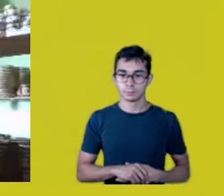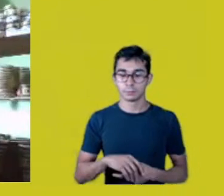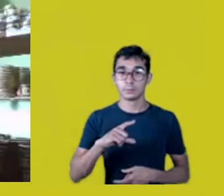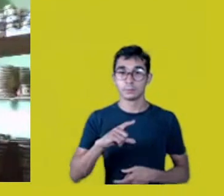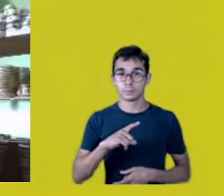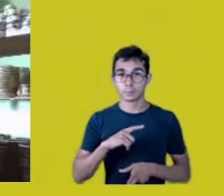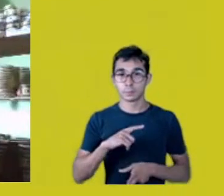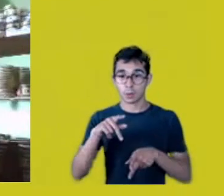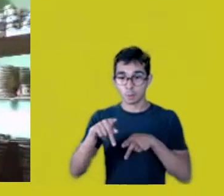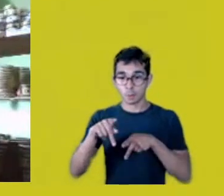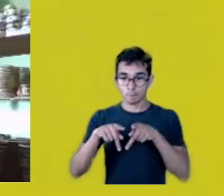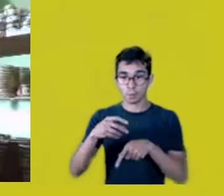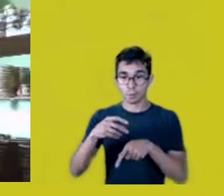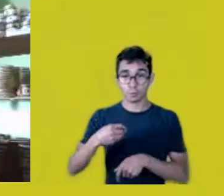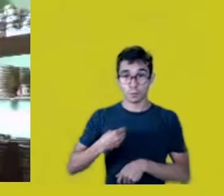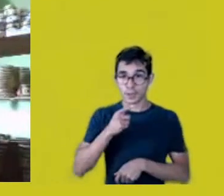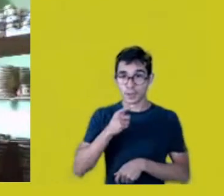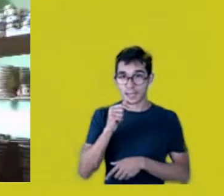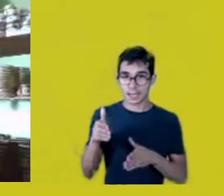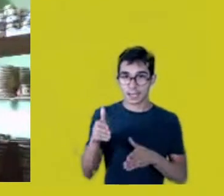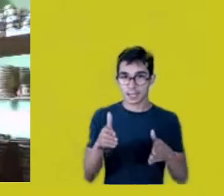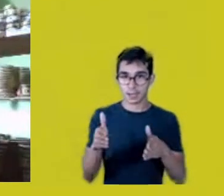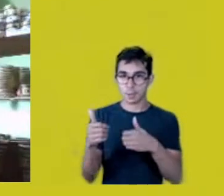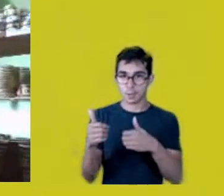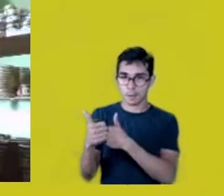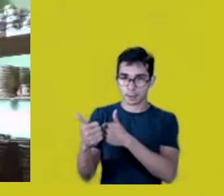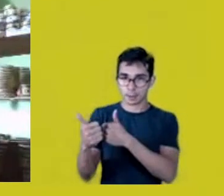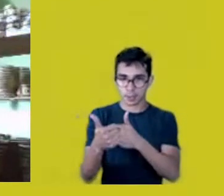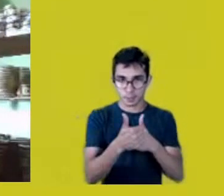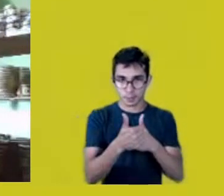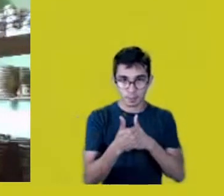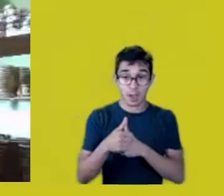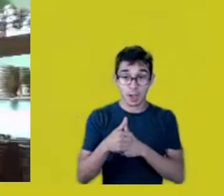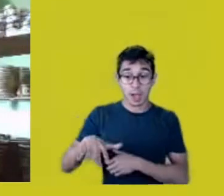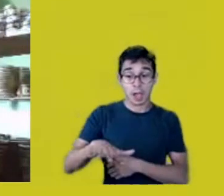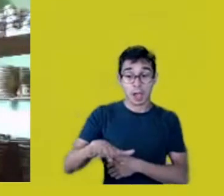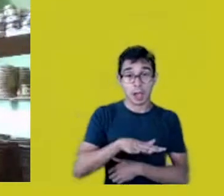where there are Native cultural products,